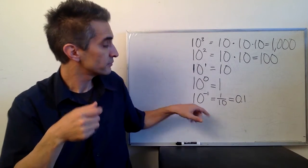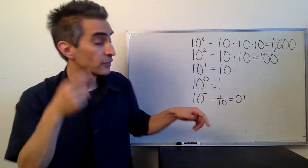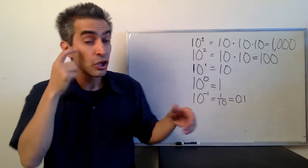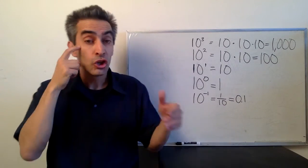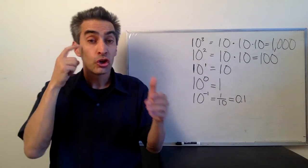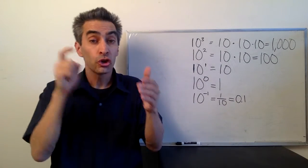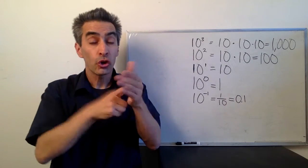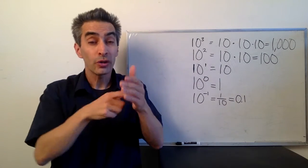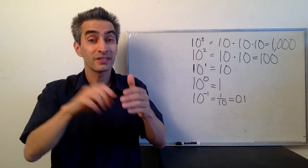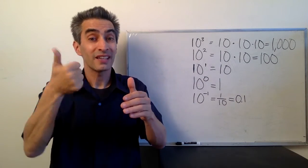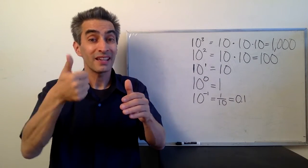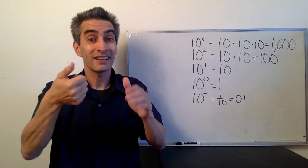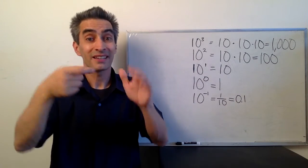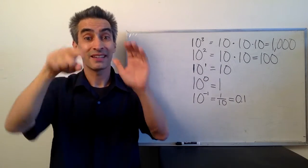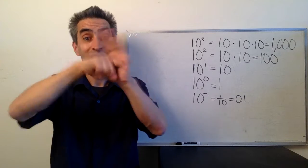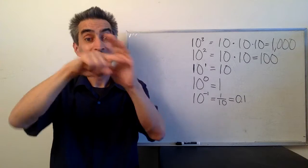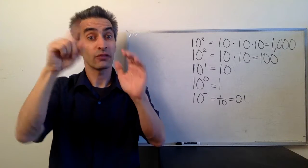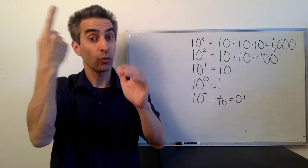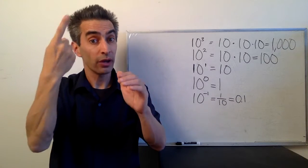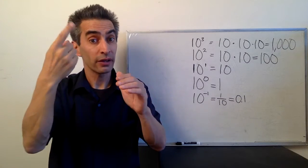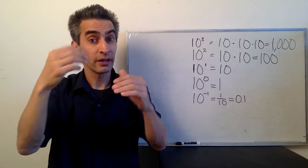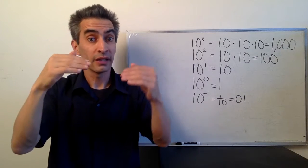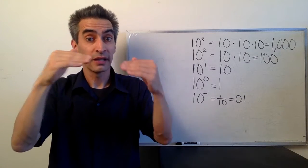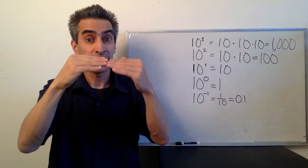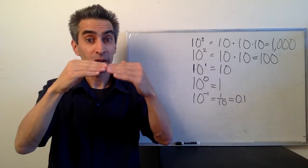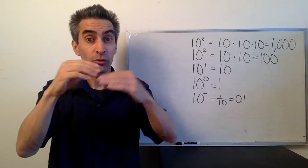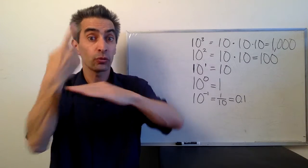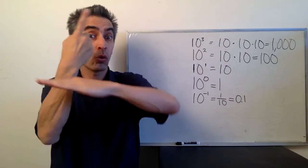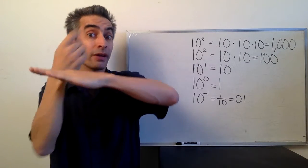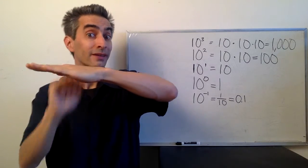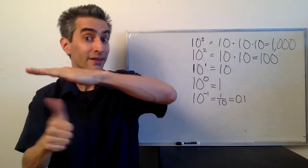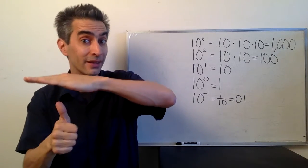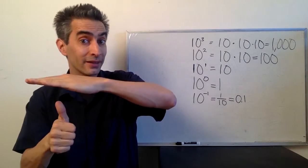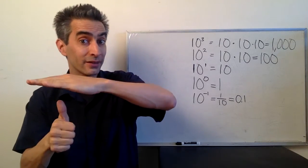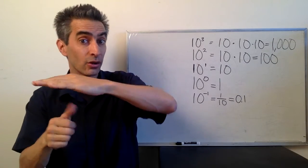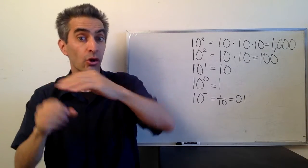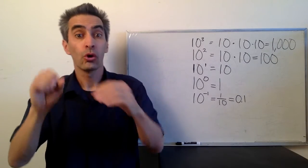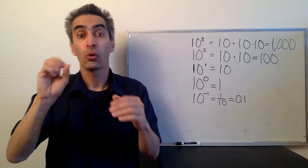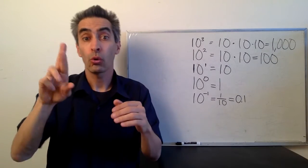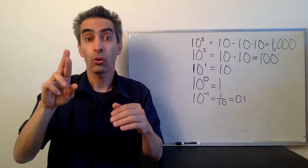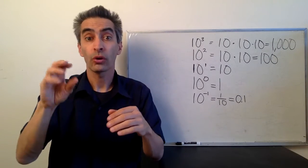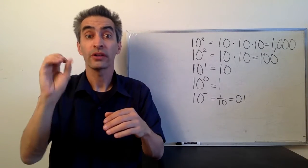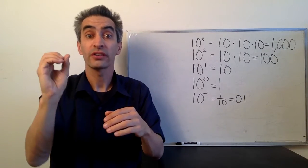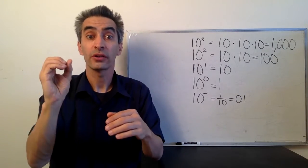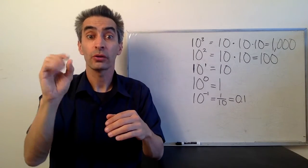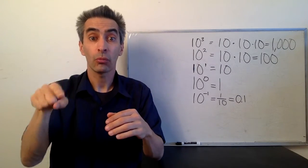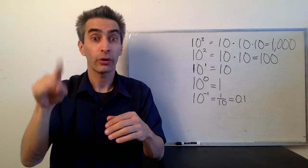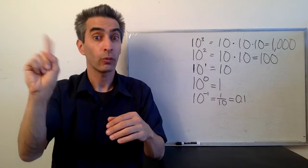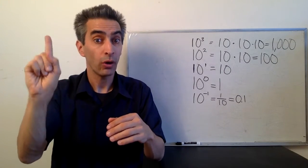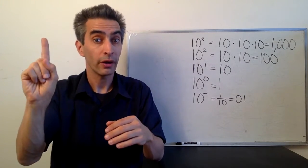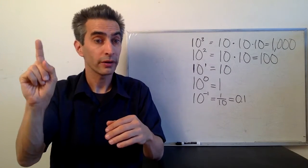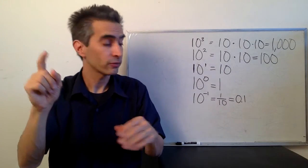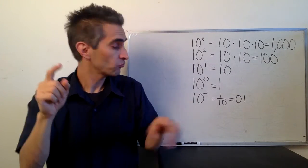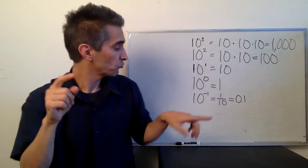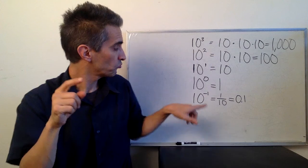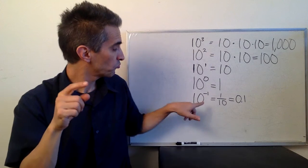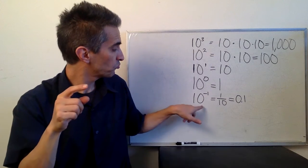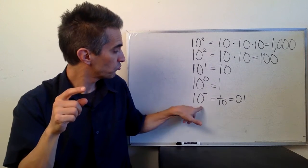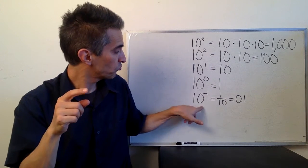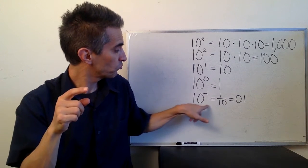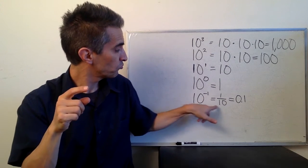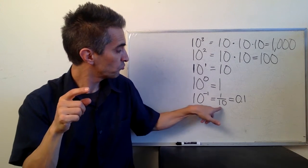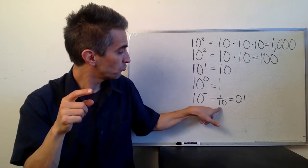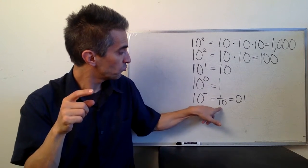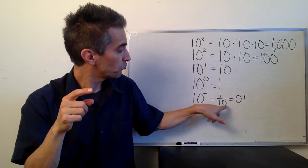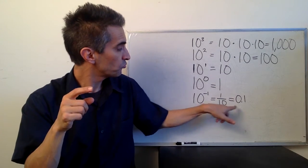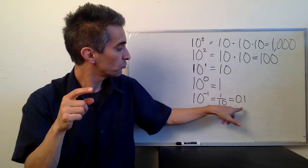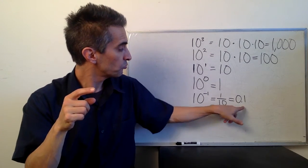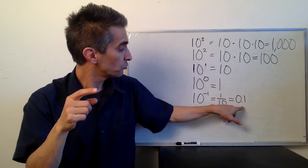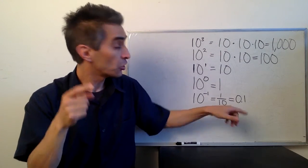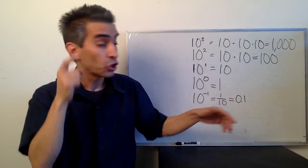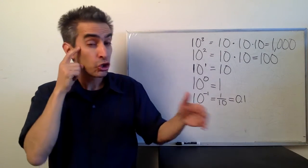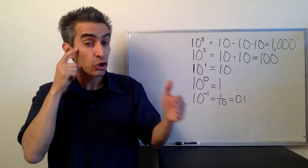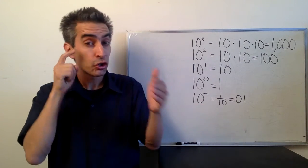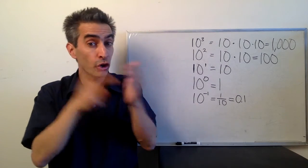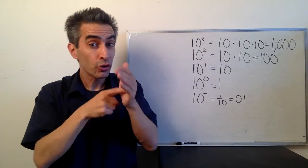Notice that 10 to the -1 power is 1/10th or 0.1.